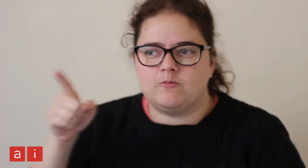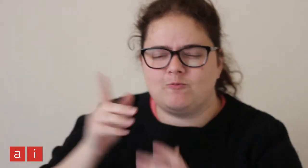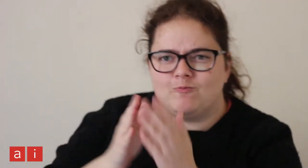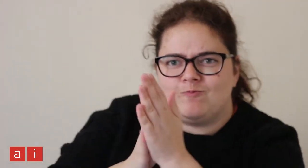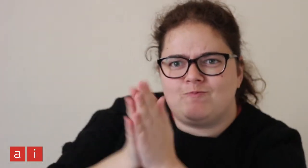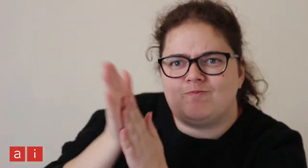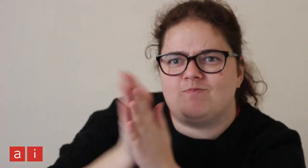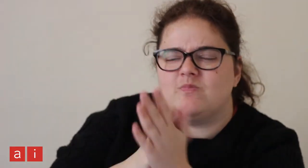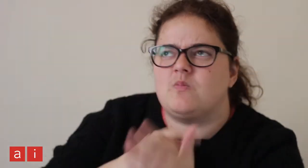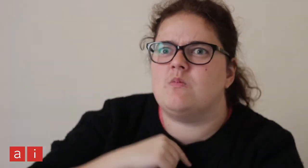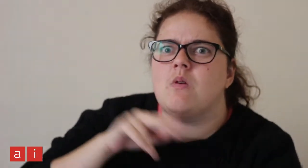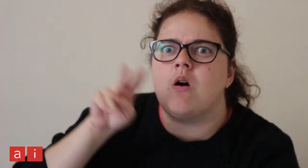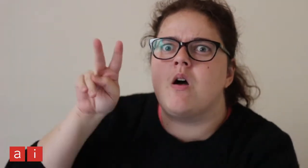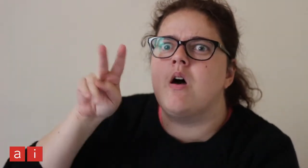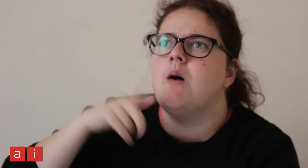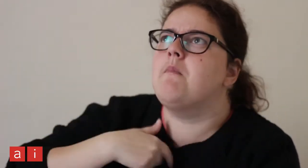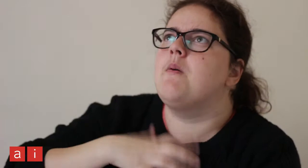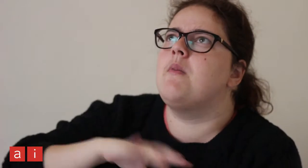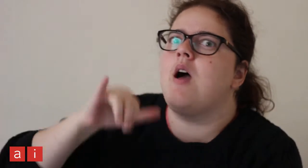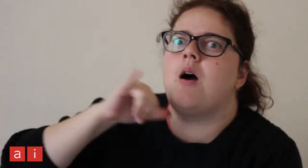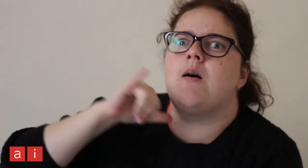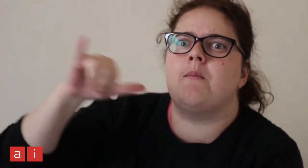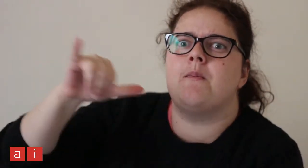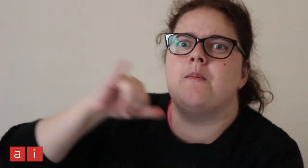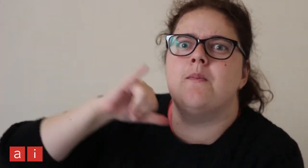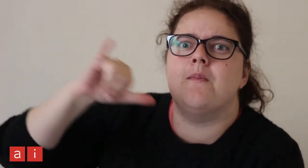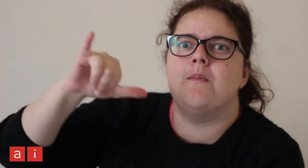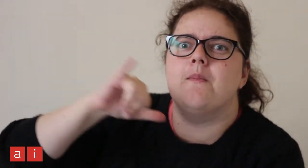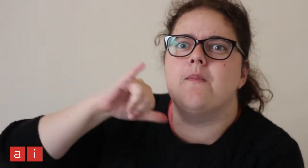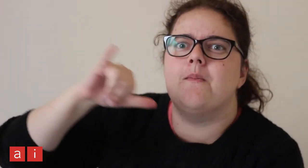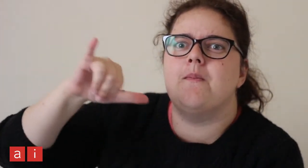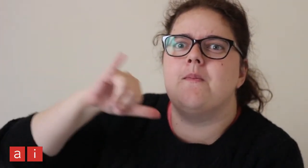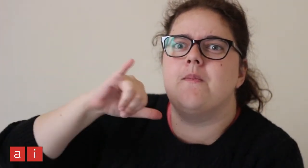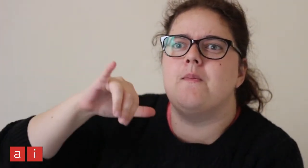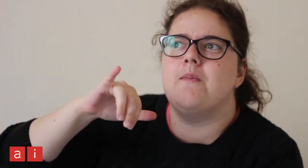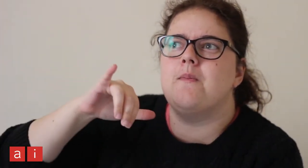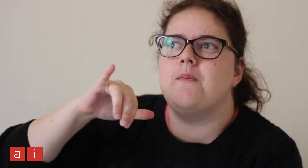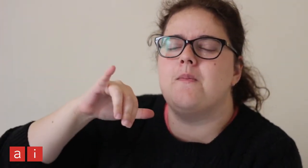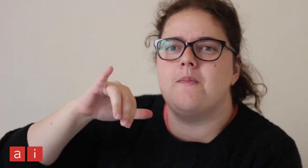They were so motivated and I wanted to be just like them.